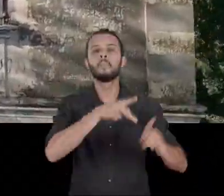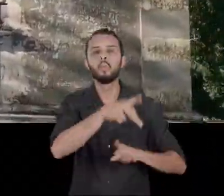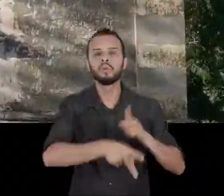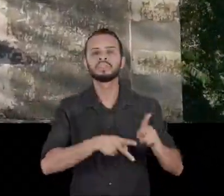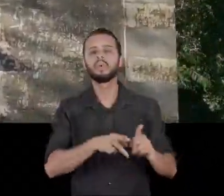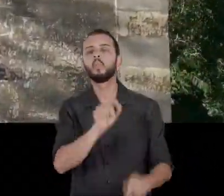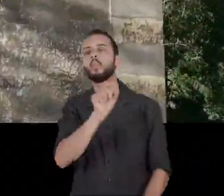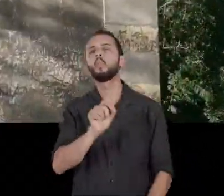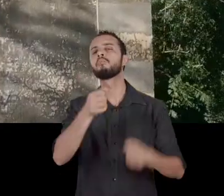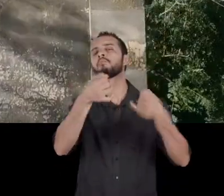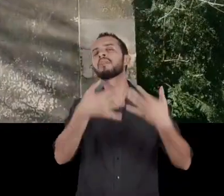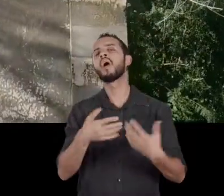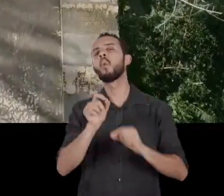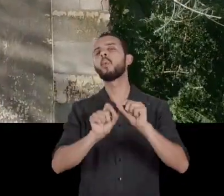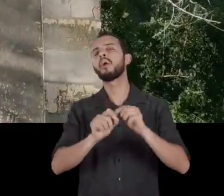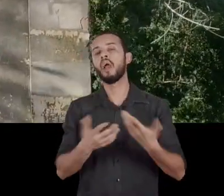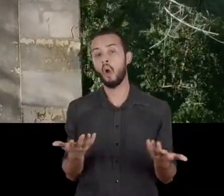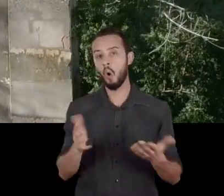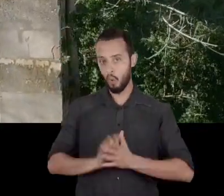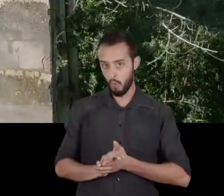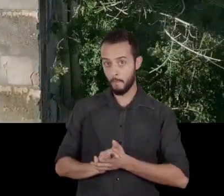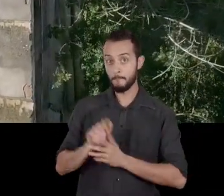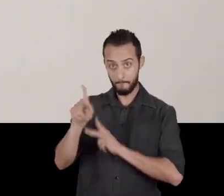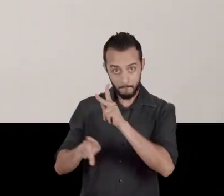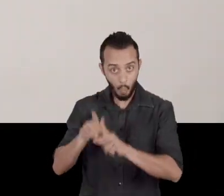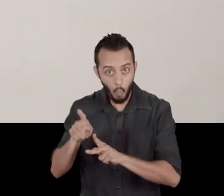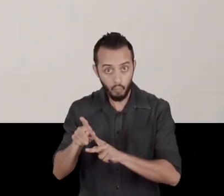At first, this people is European.